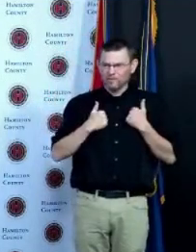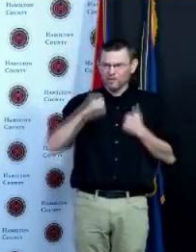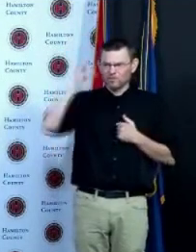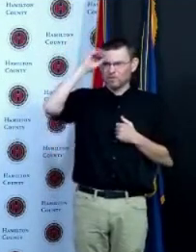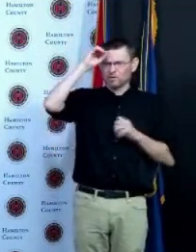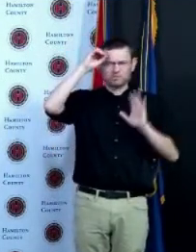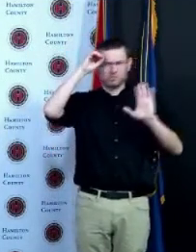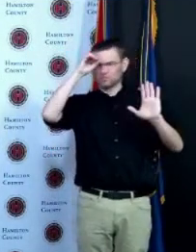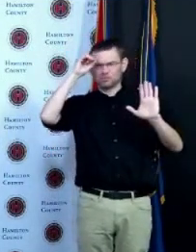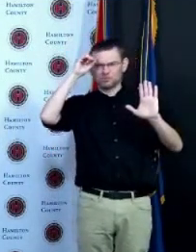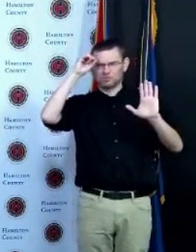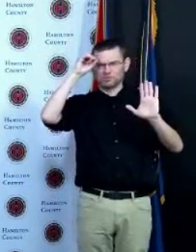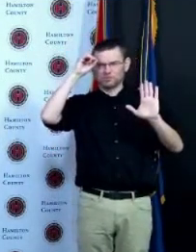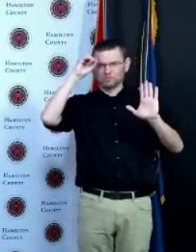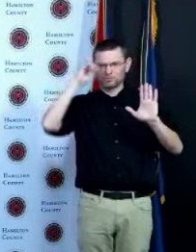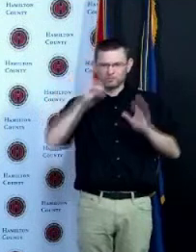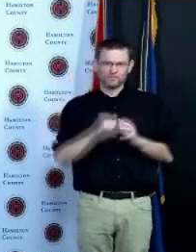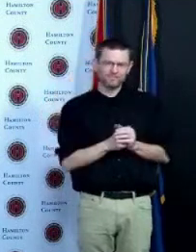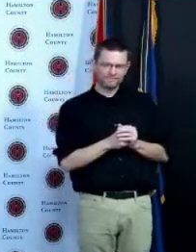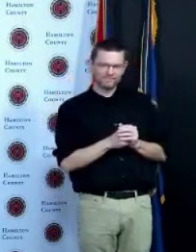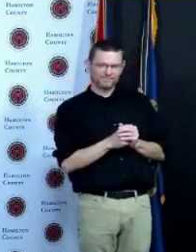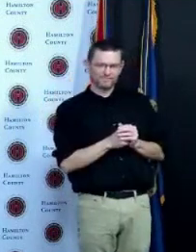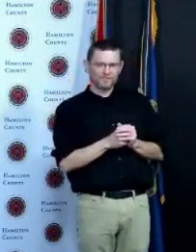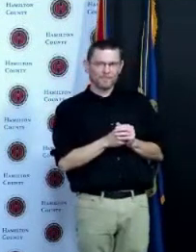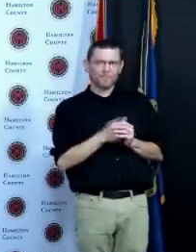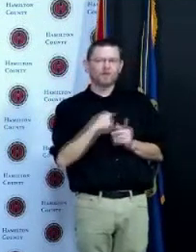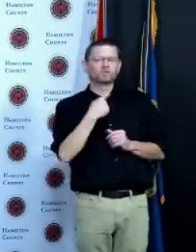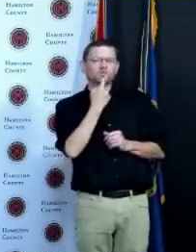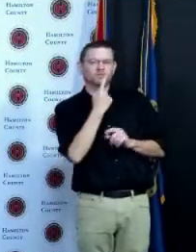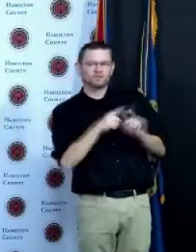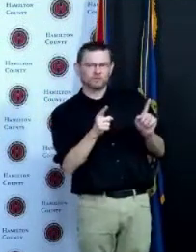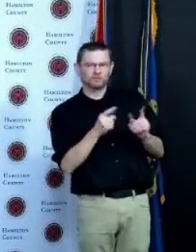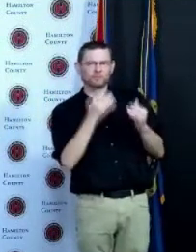have well anyway I'm going to defer the questions thank you very much for your time Mr Cunningham